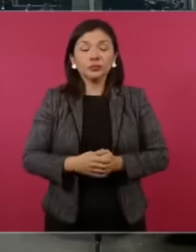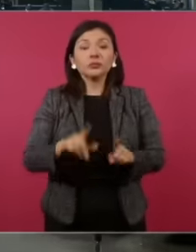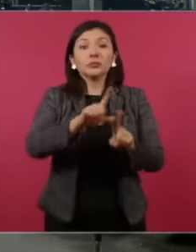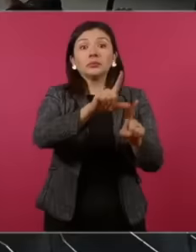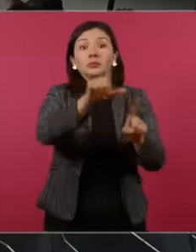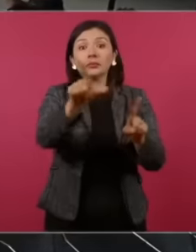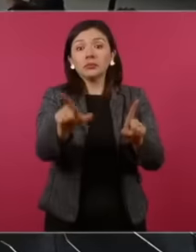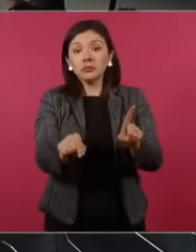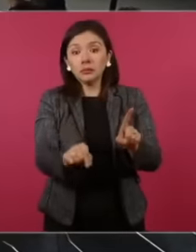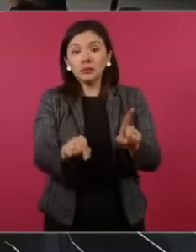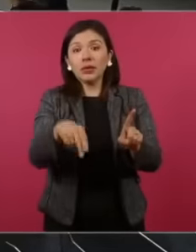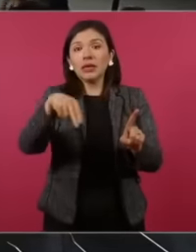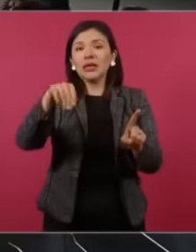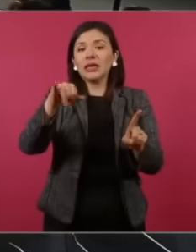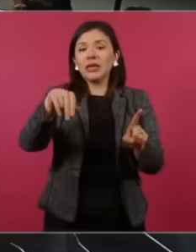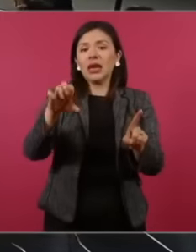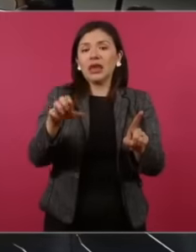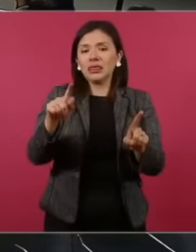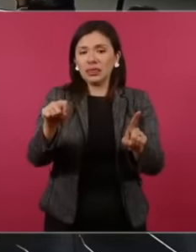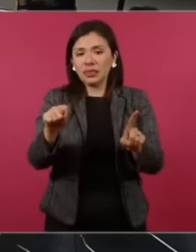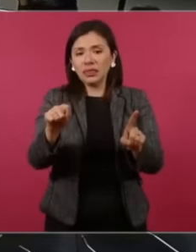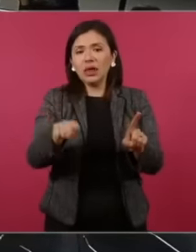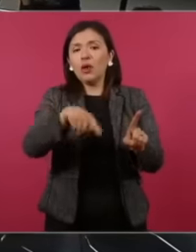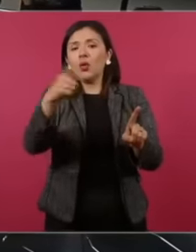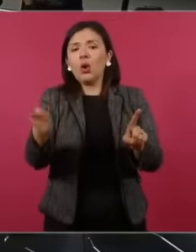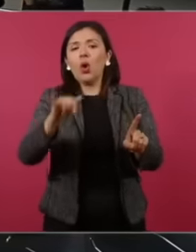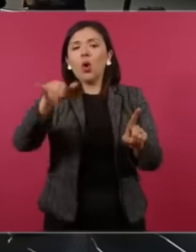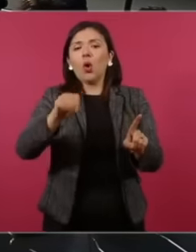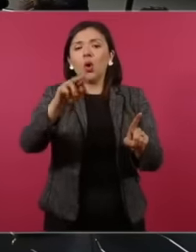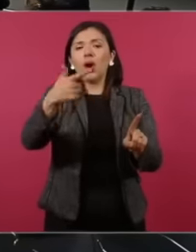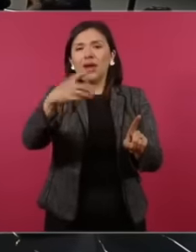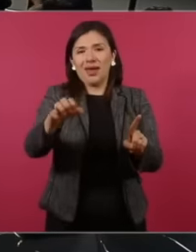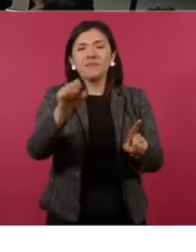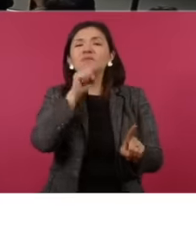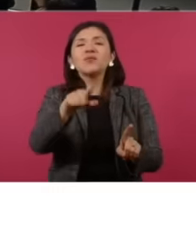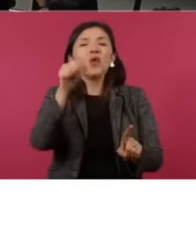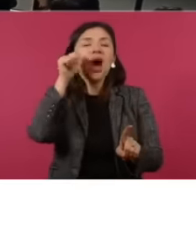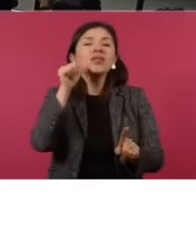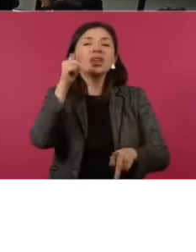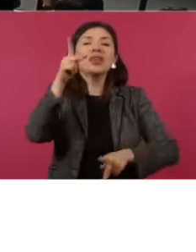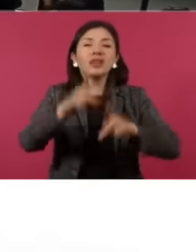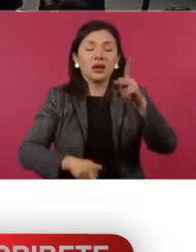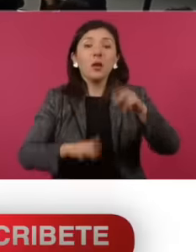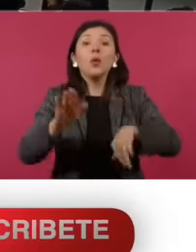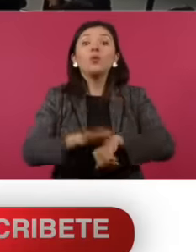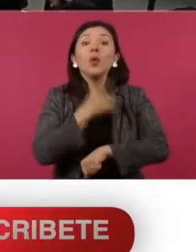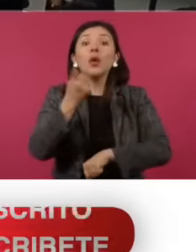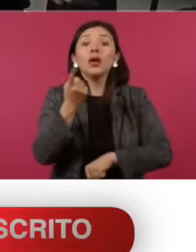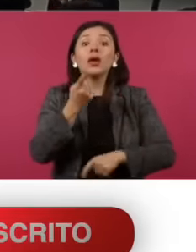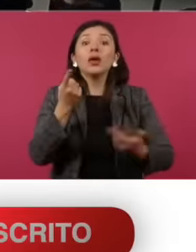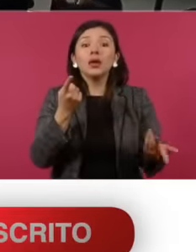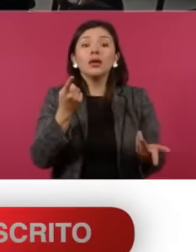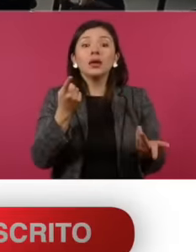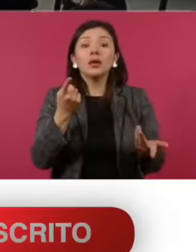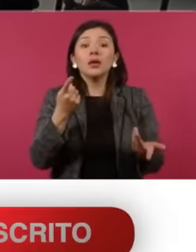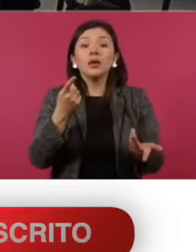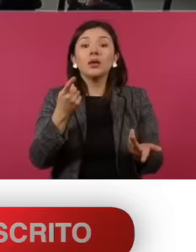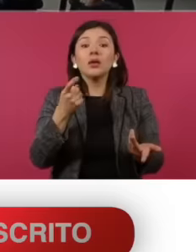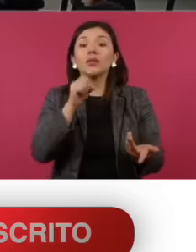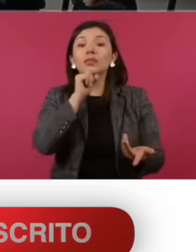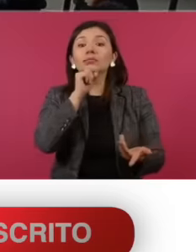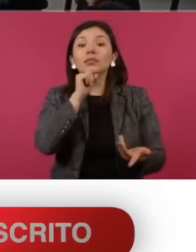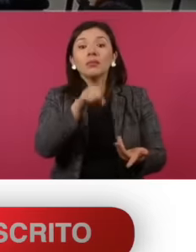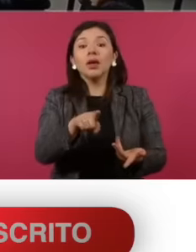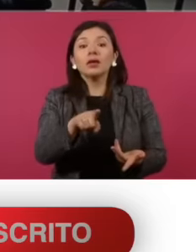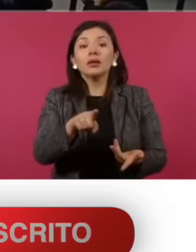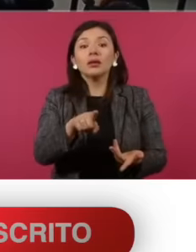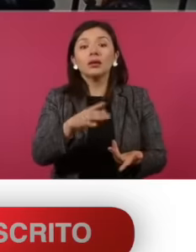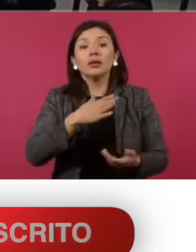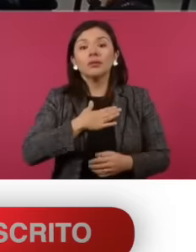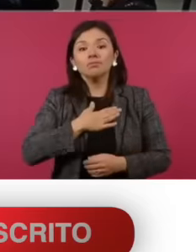Ninel and then jge only the three that are left because I also offer this one Excuse me because